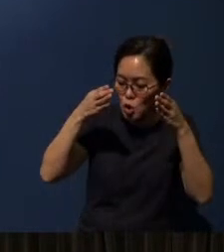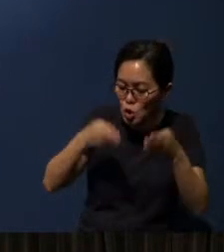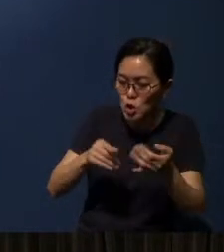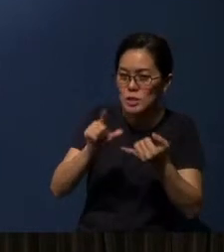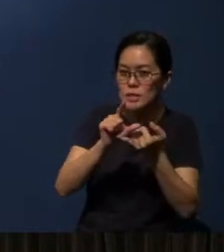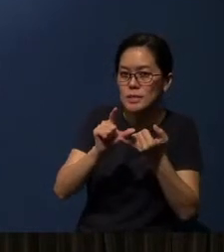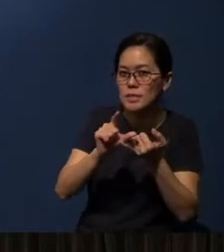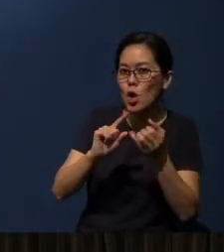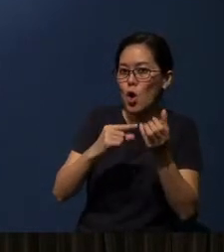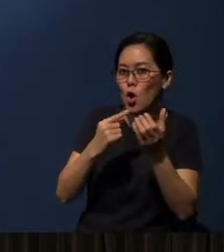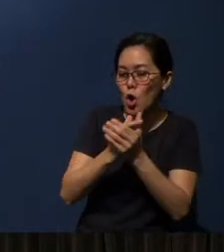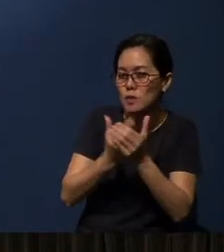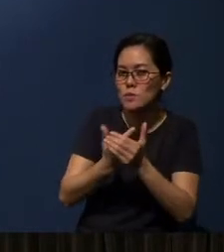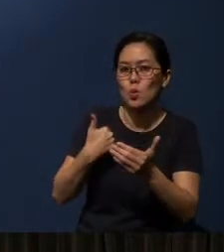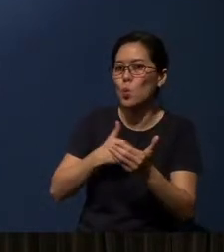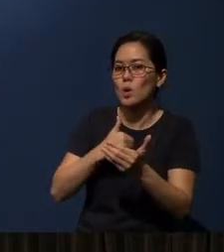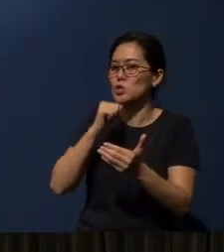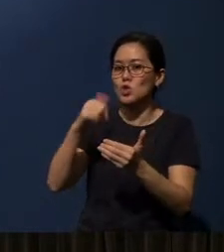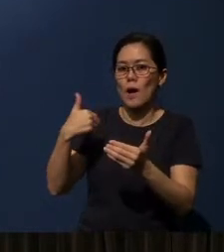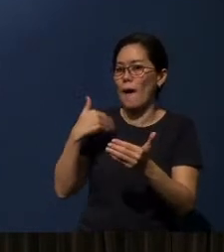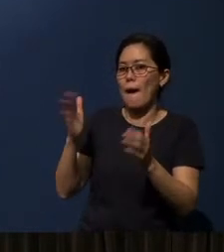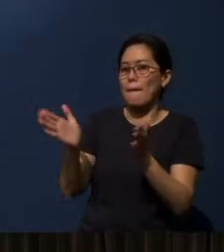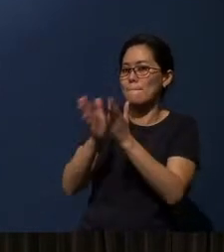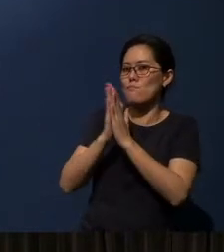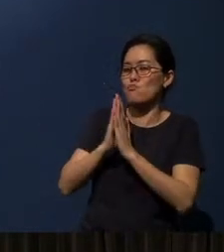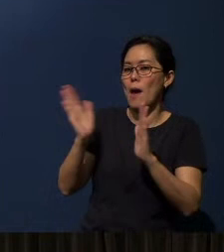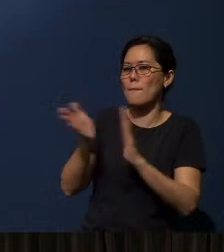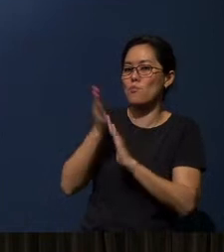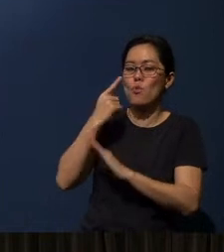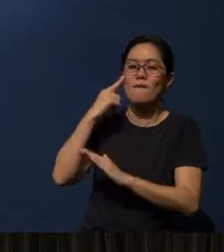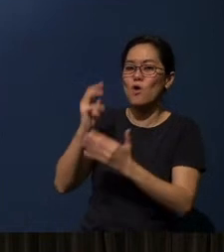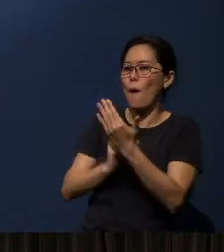We decided that we will not have the Prayer and Praise for March,